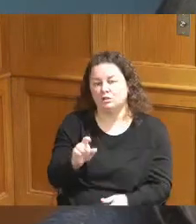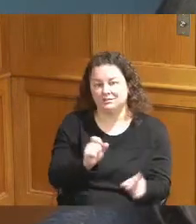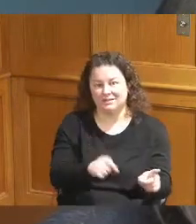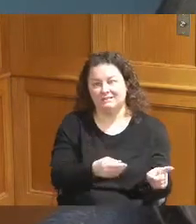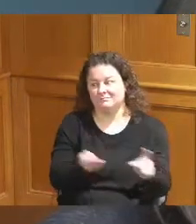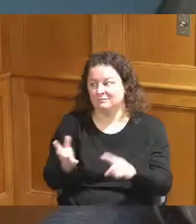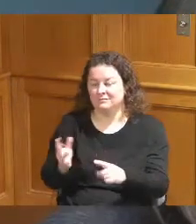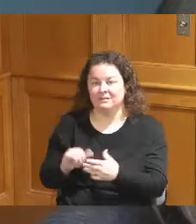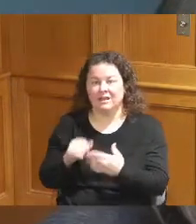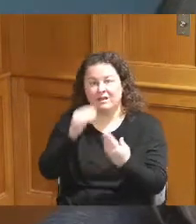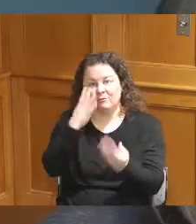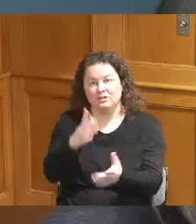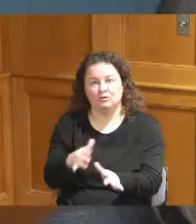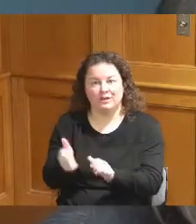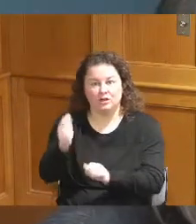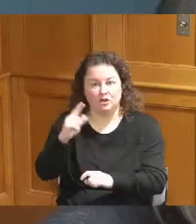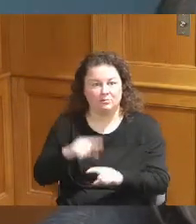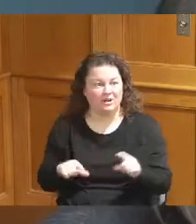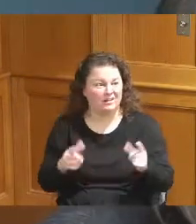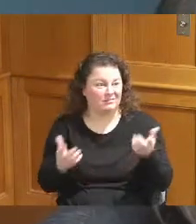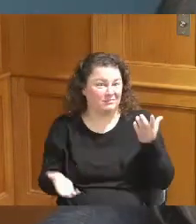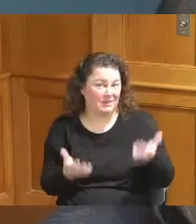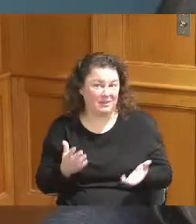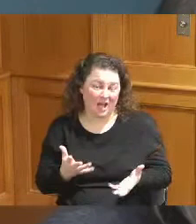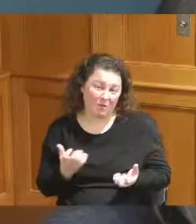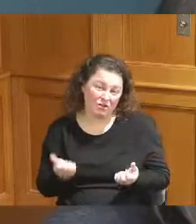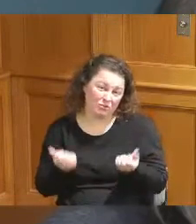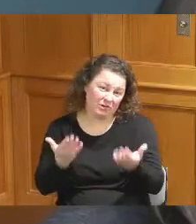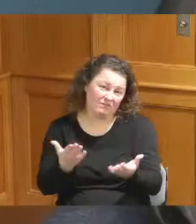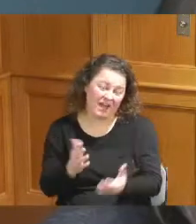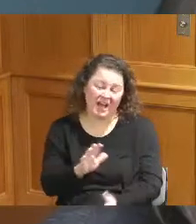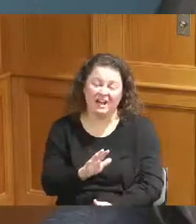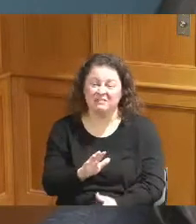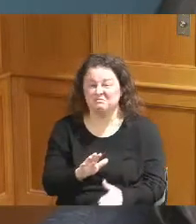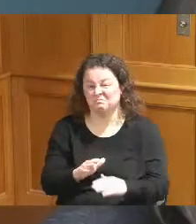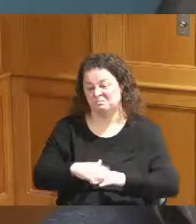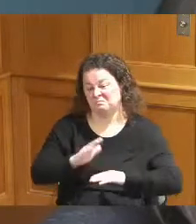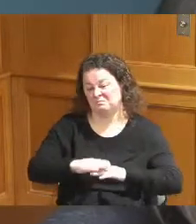days to kind of work out the Kinks and then have them come forward would that be okay that'll be